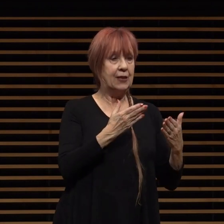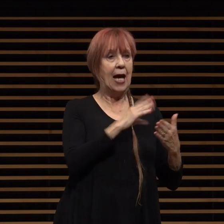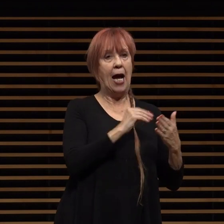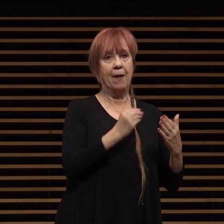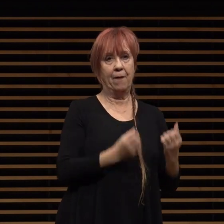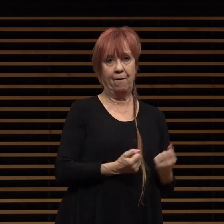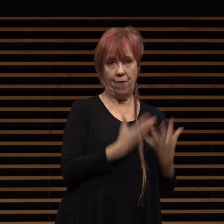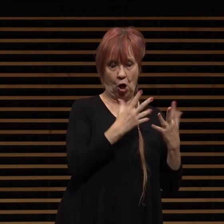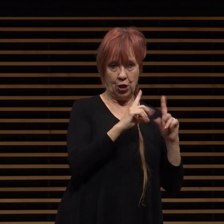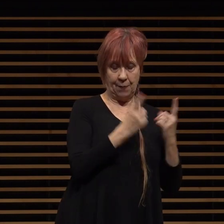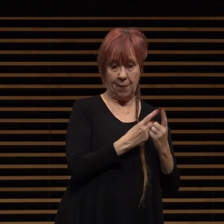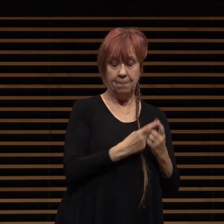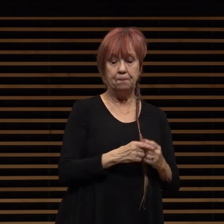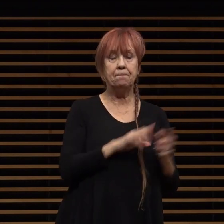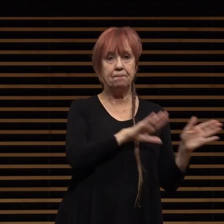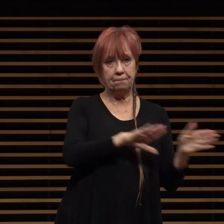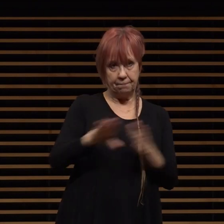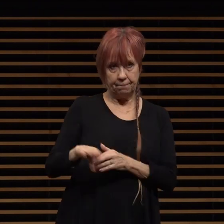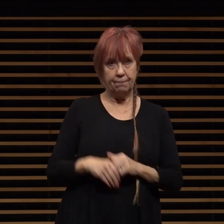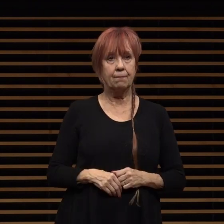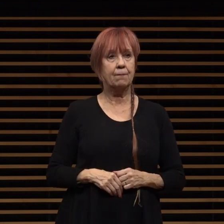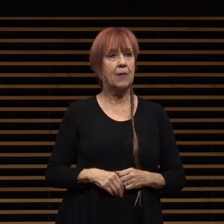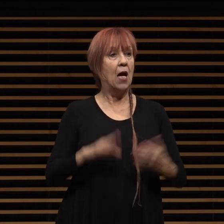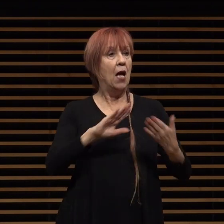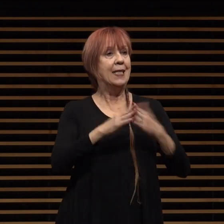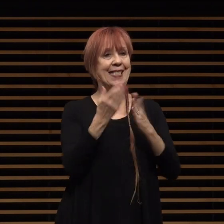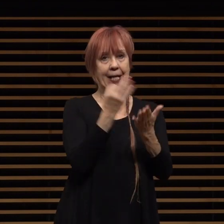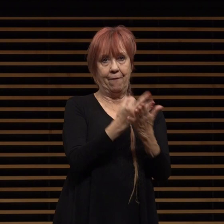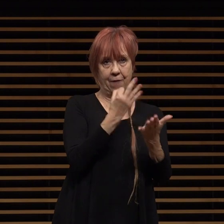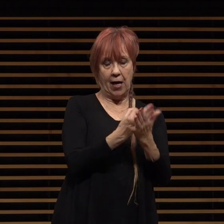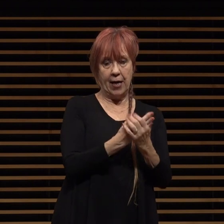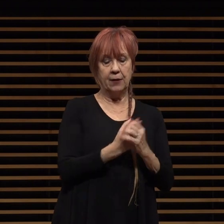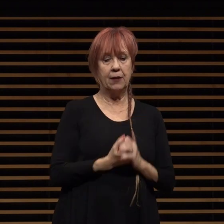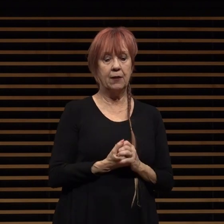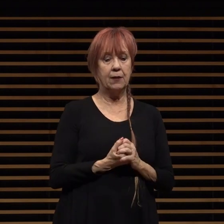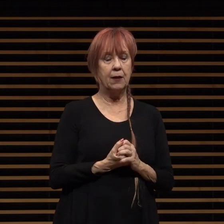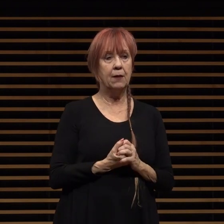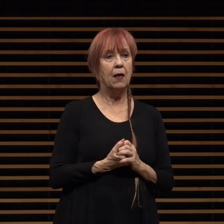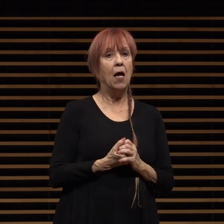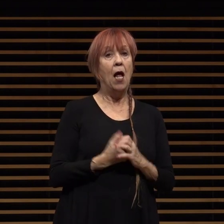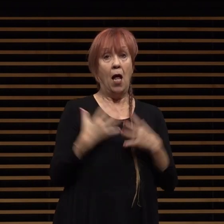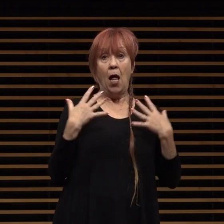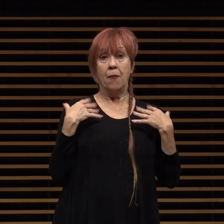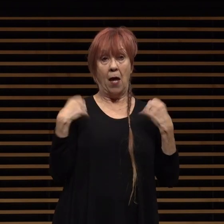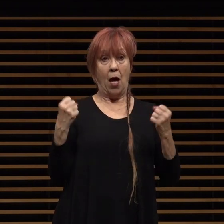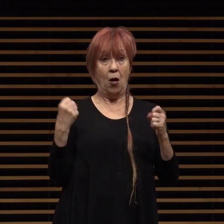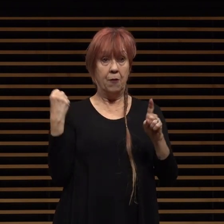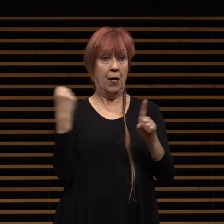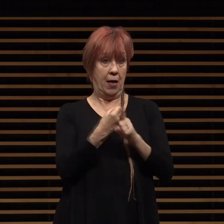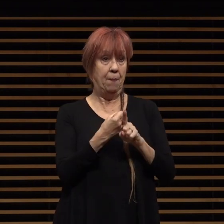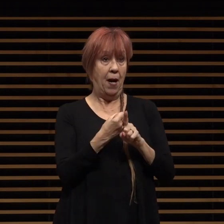the city's finances along with the health impacts